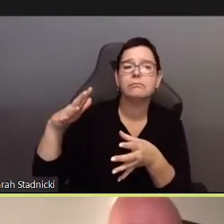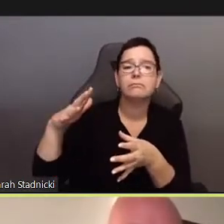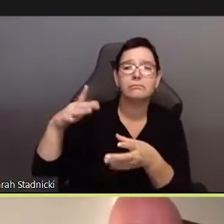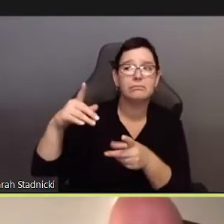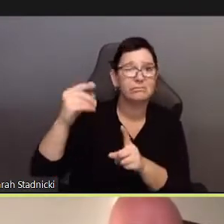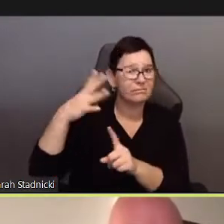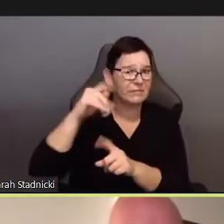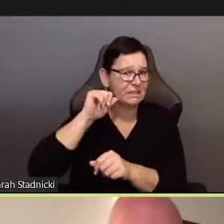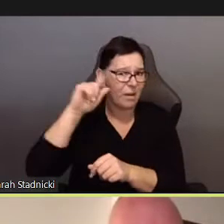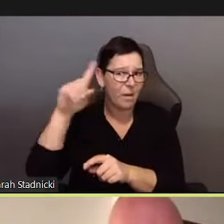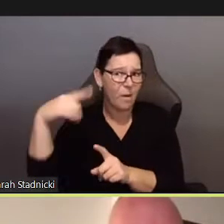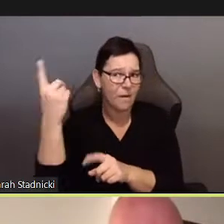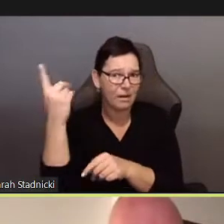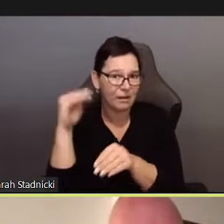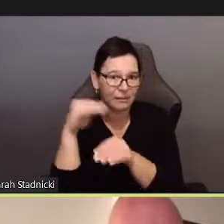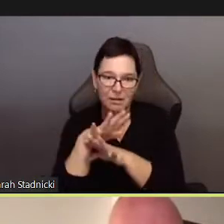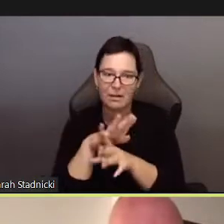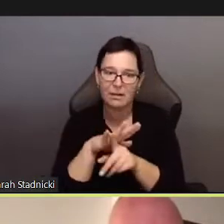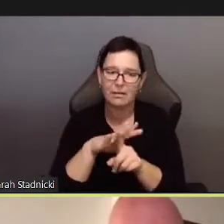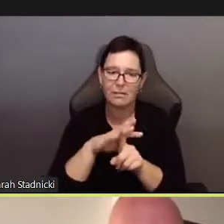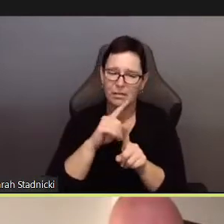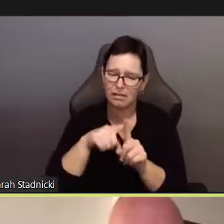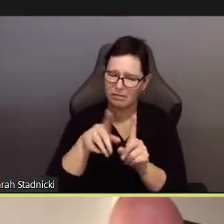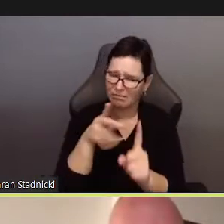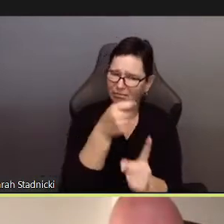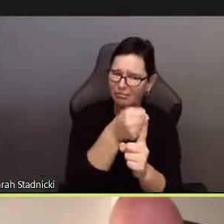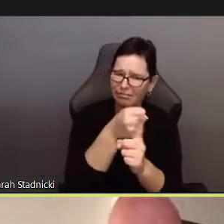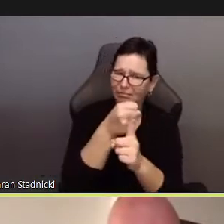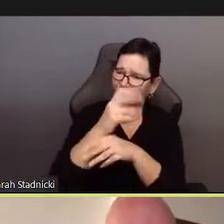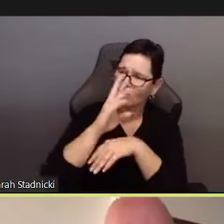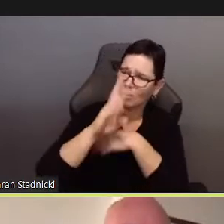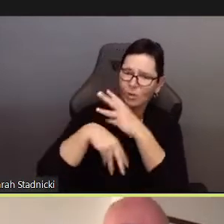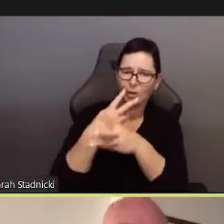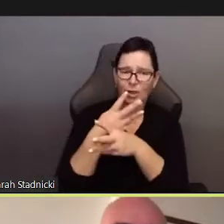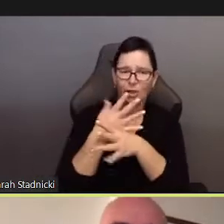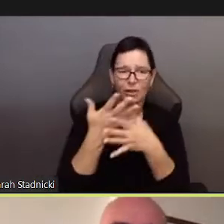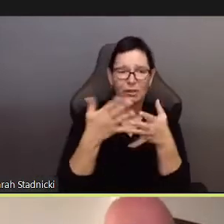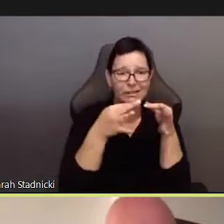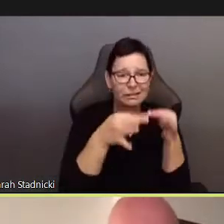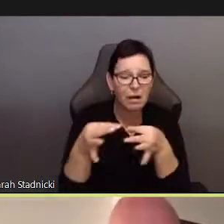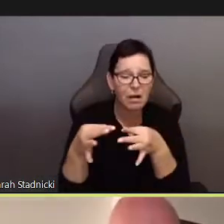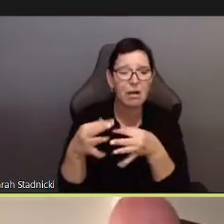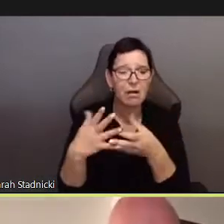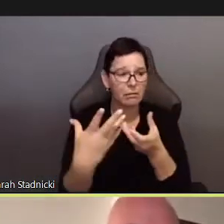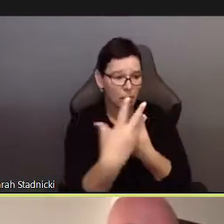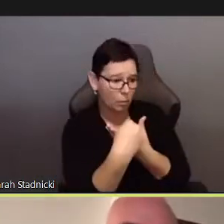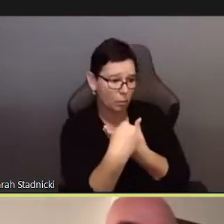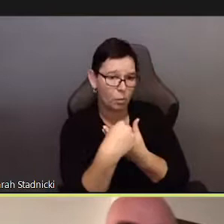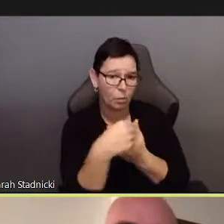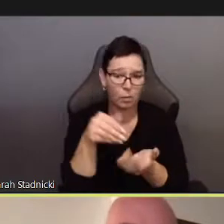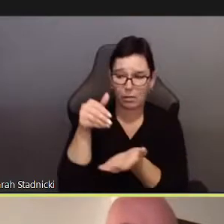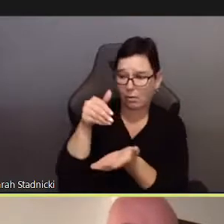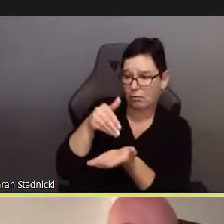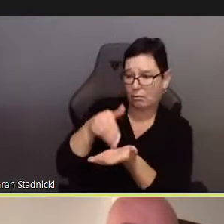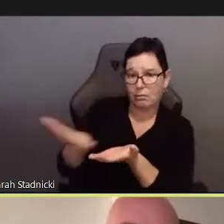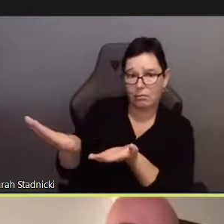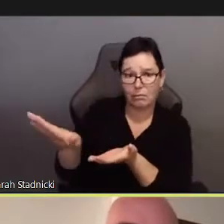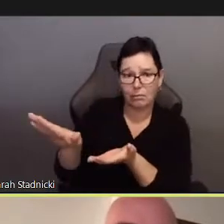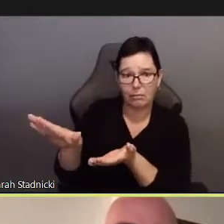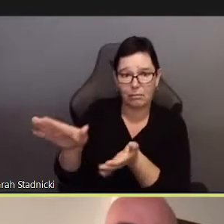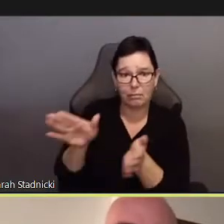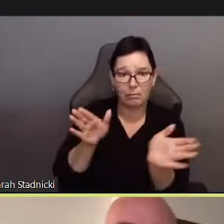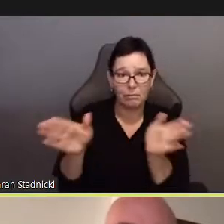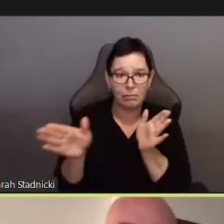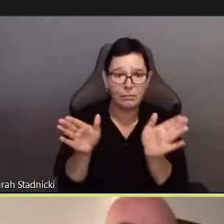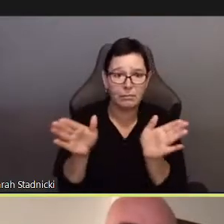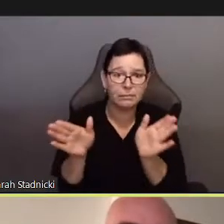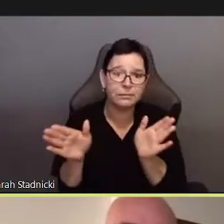In a pandemic, the ethical question is how the demos, the people,